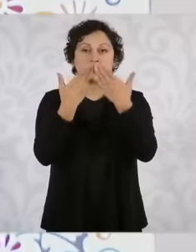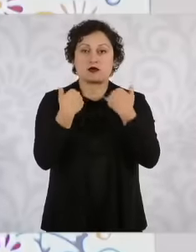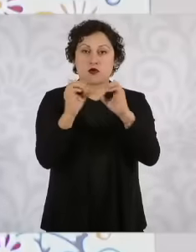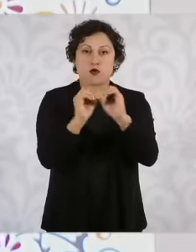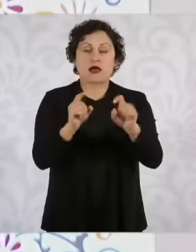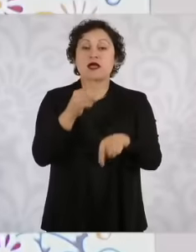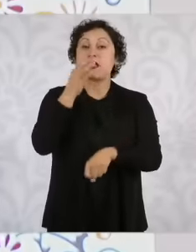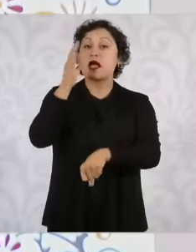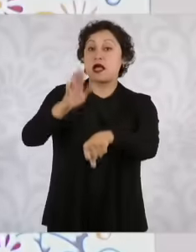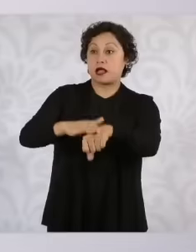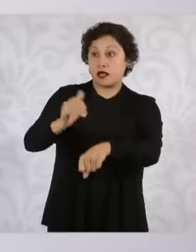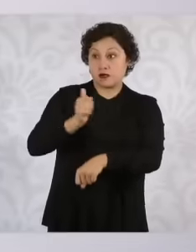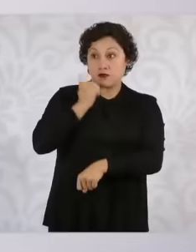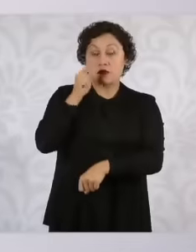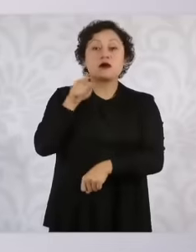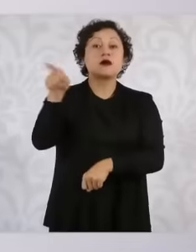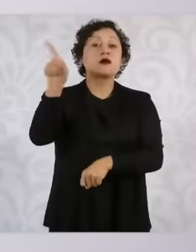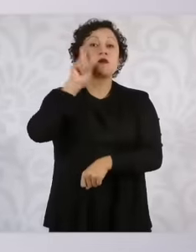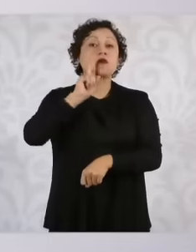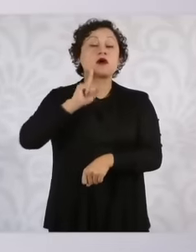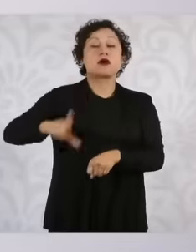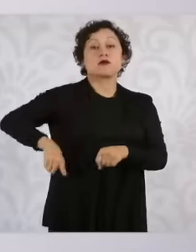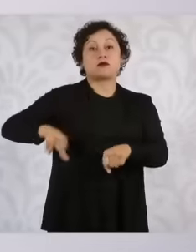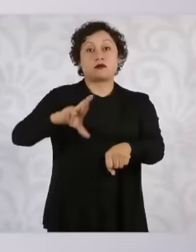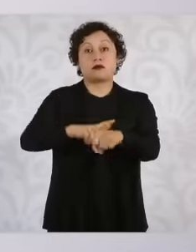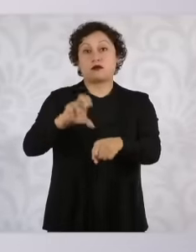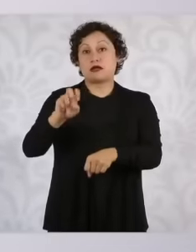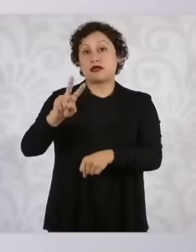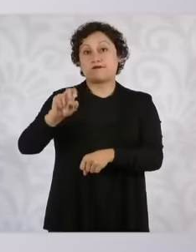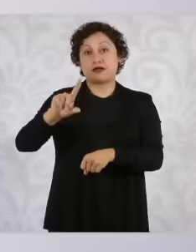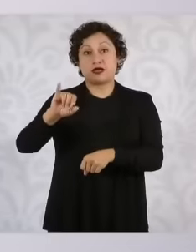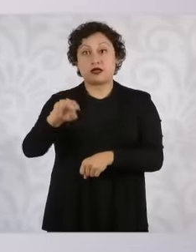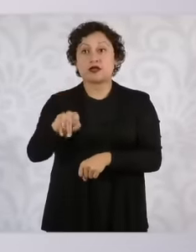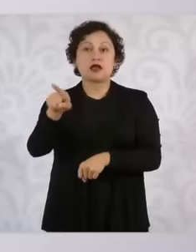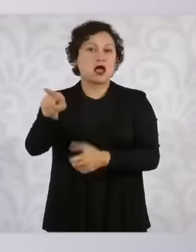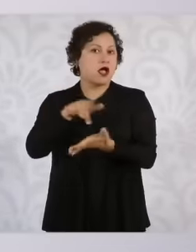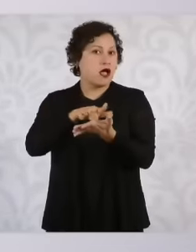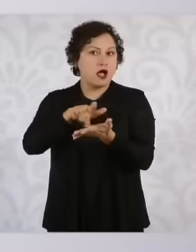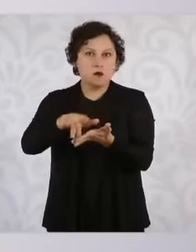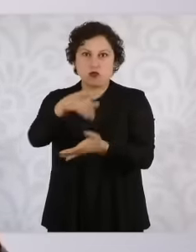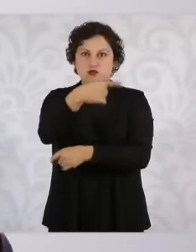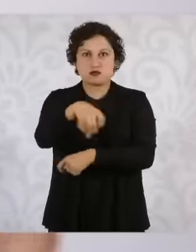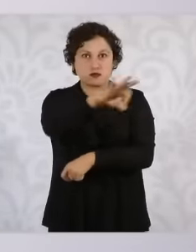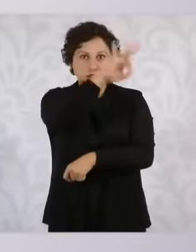has our full support, all of our support and that we are going to support her both